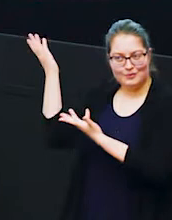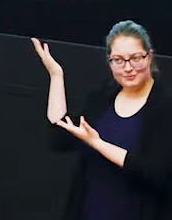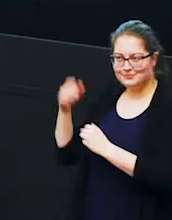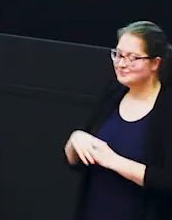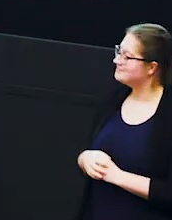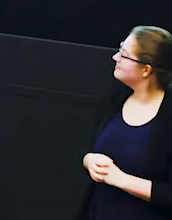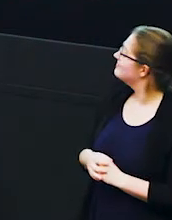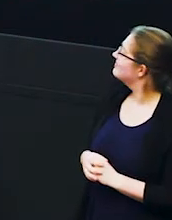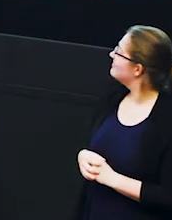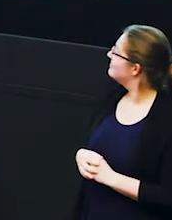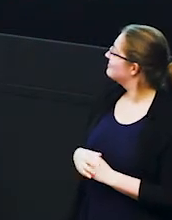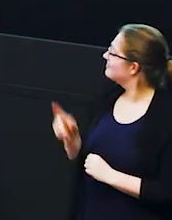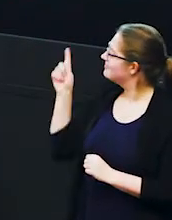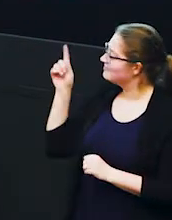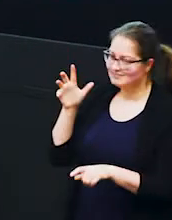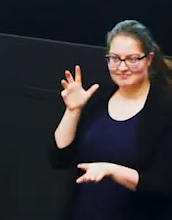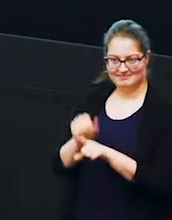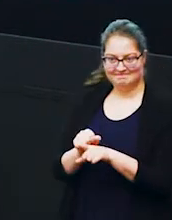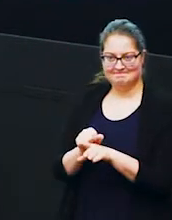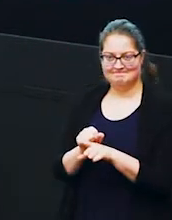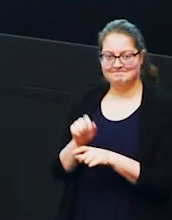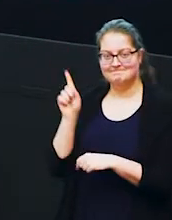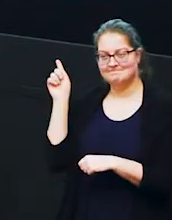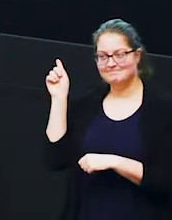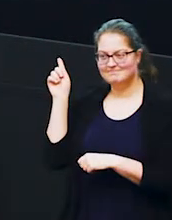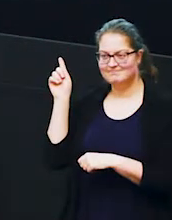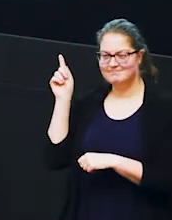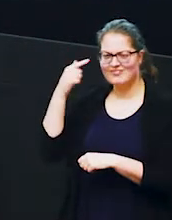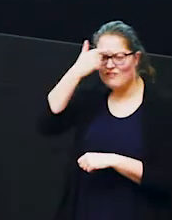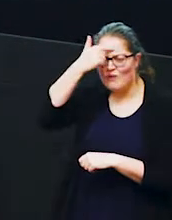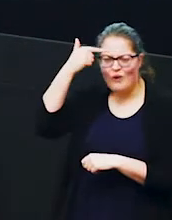one thing that we notice is the differences in their foreheads so can you see